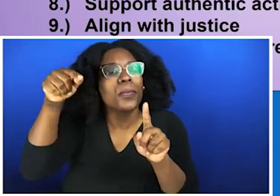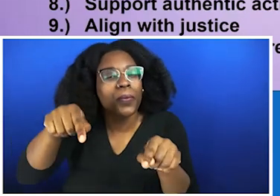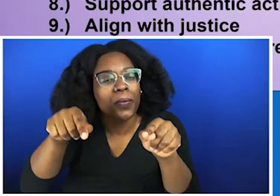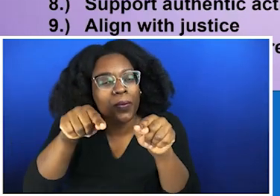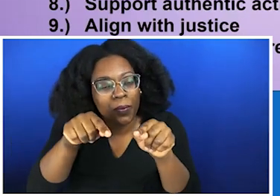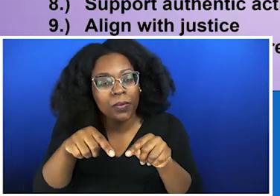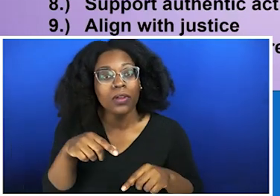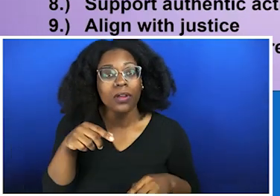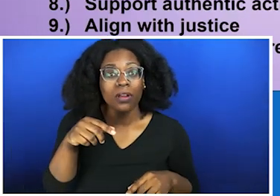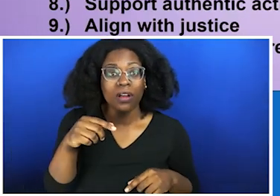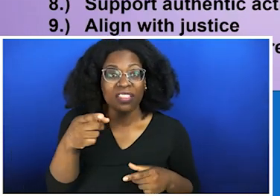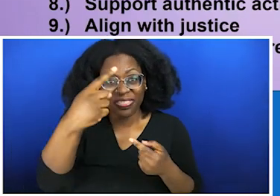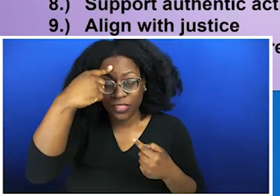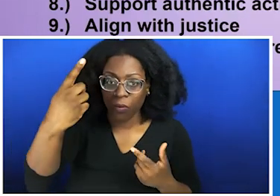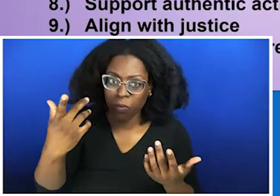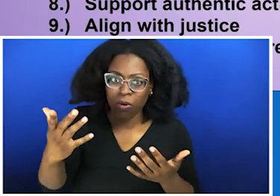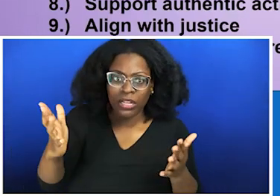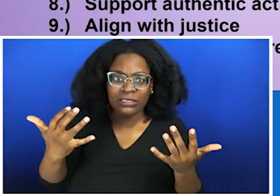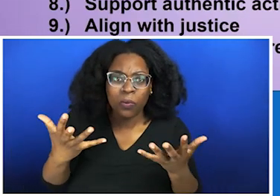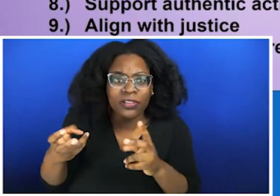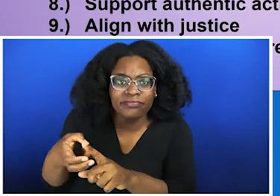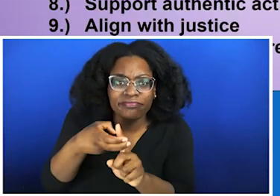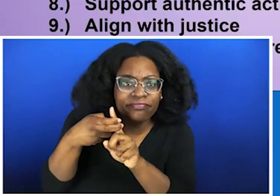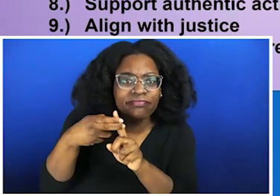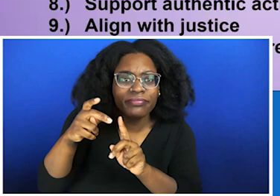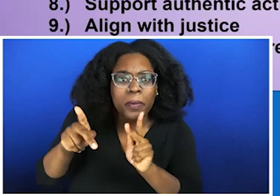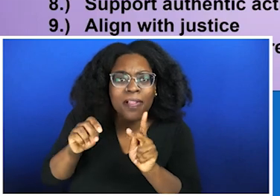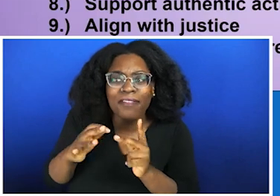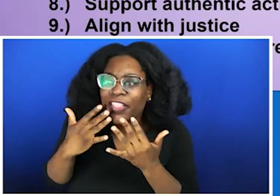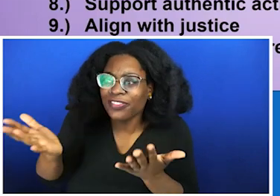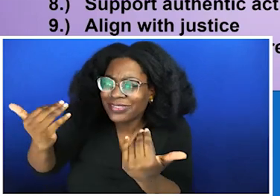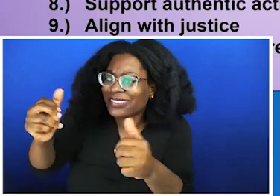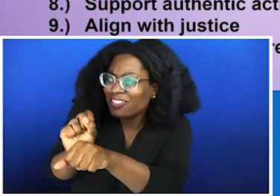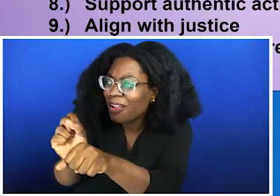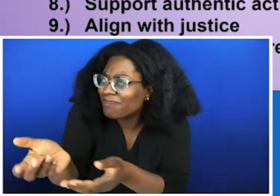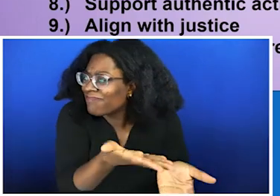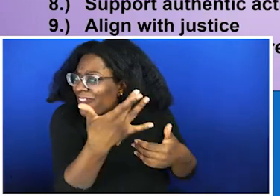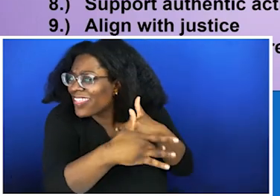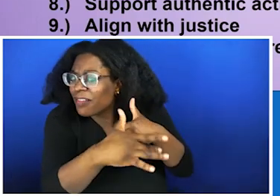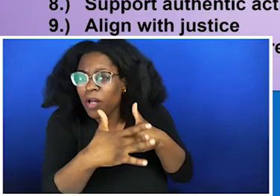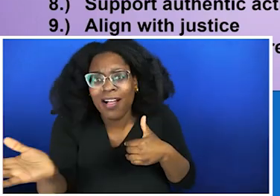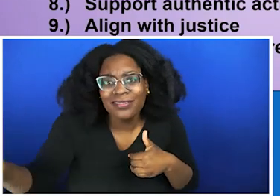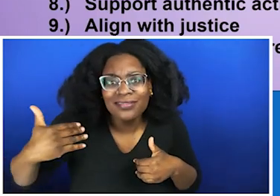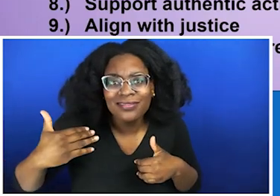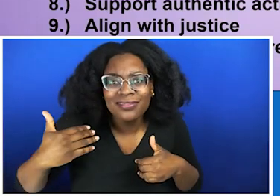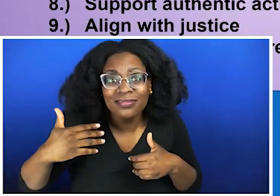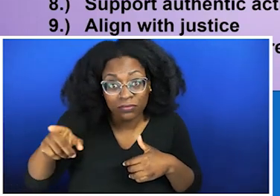color jobs." Well, we're going to integrate you into a burning house. Yeah, we're going to get you a job, but I think it's going to be hella toxic. So what's the point? I don't